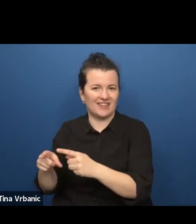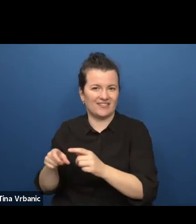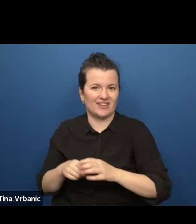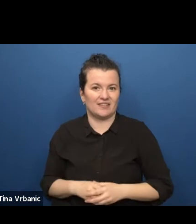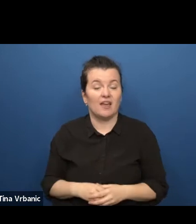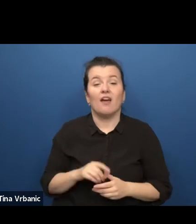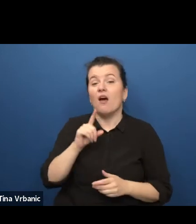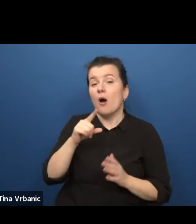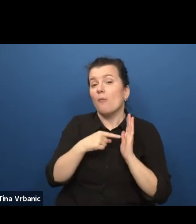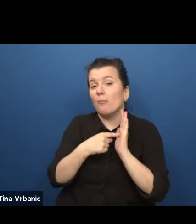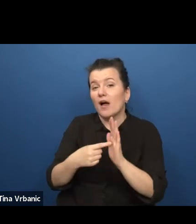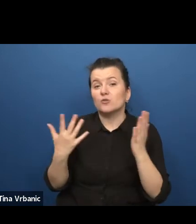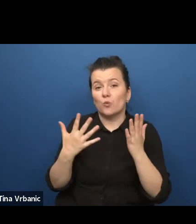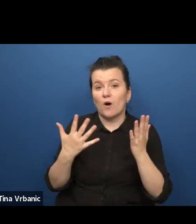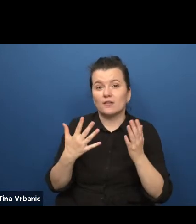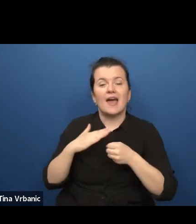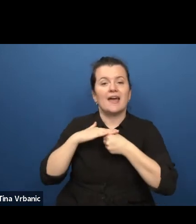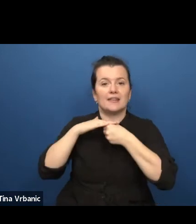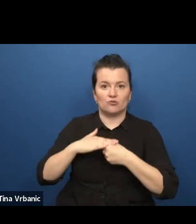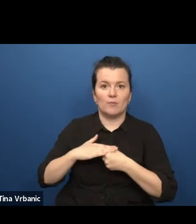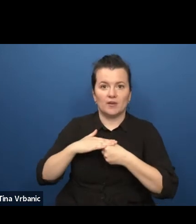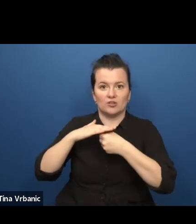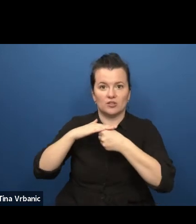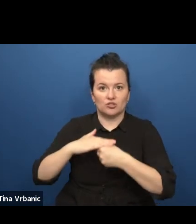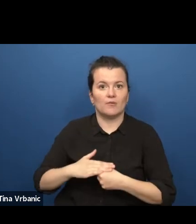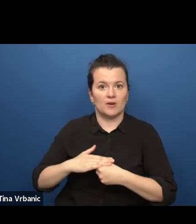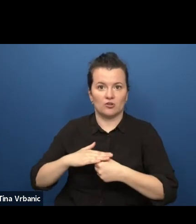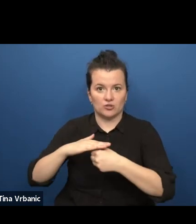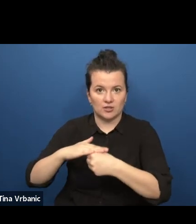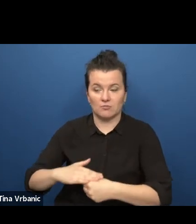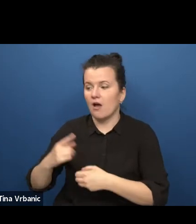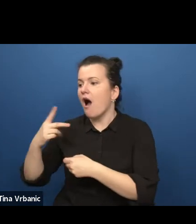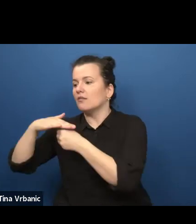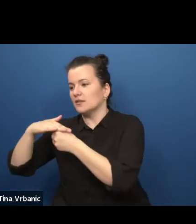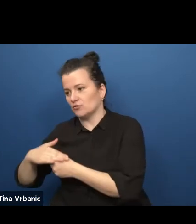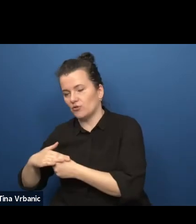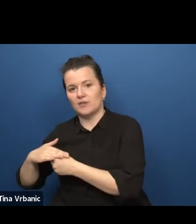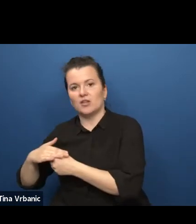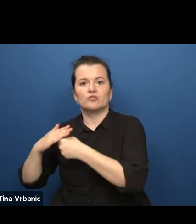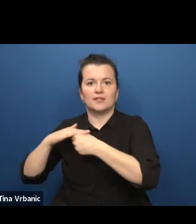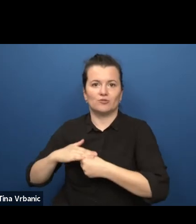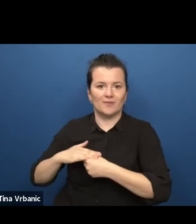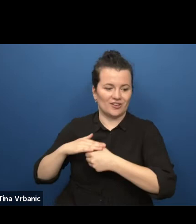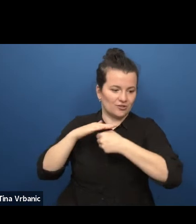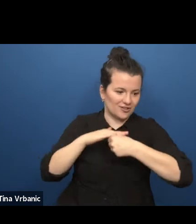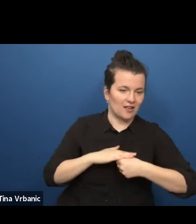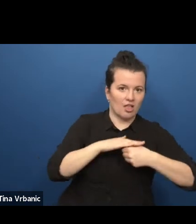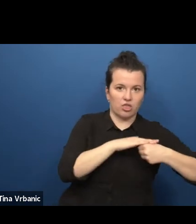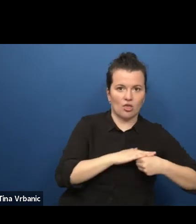impacts access to opportunity. The roaring call for diversity,